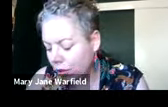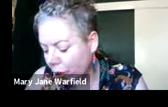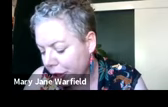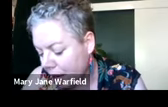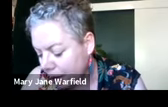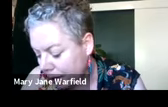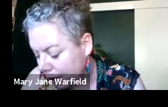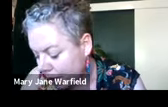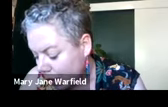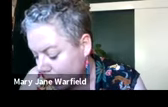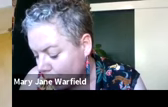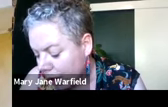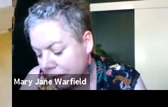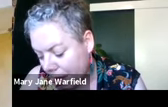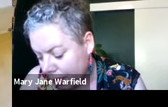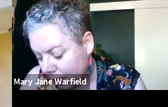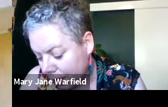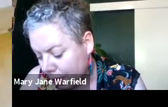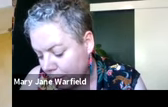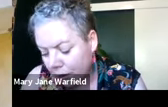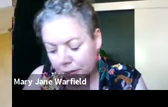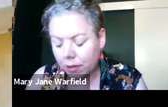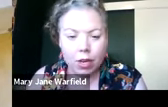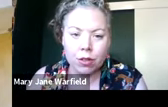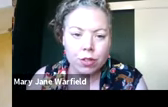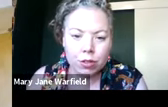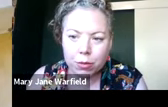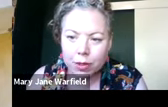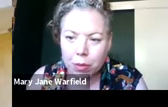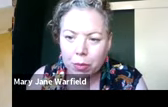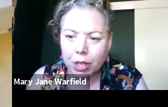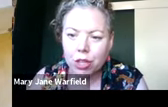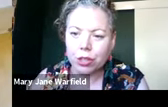audience today, Alex, can you locate us, where is Kandos, what else is